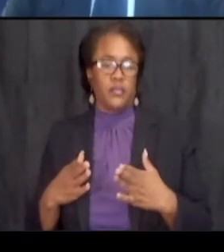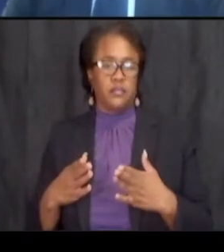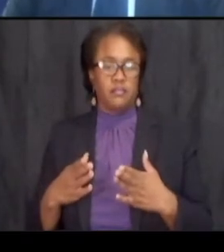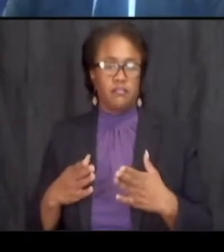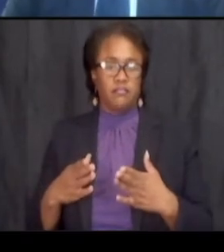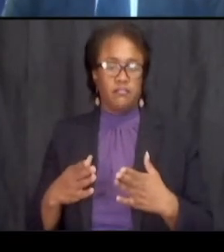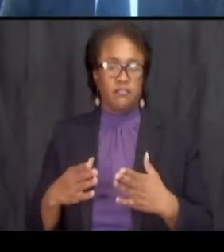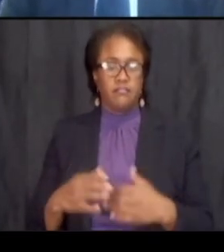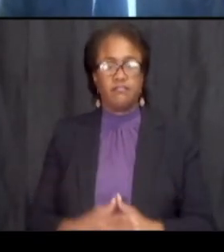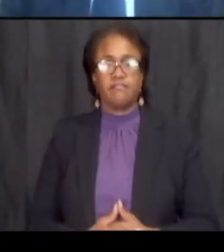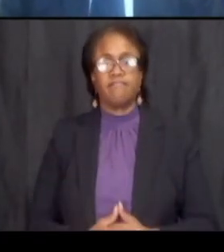next slide please